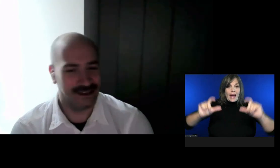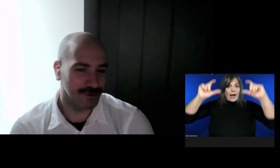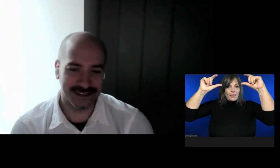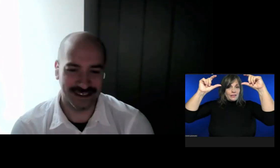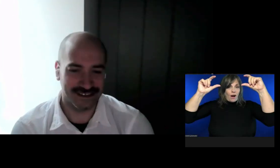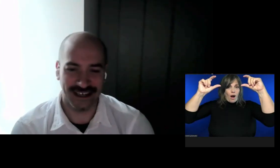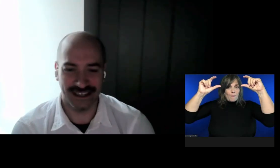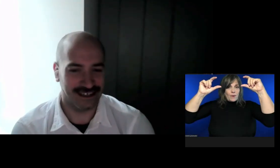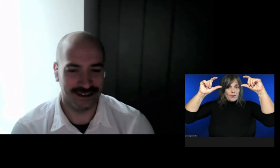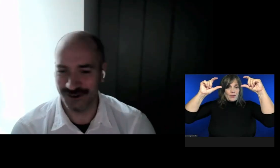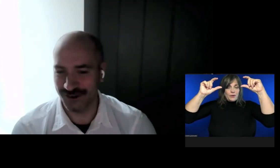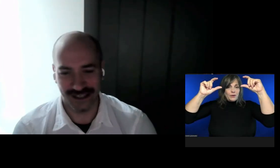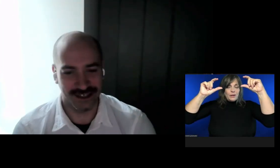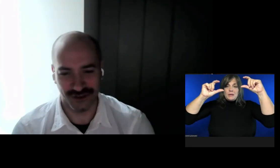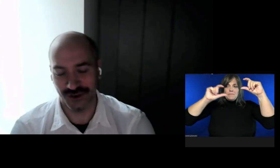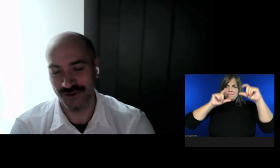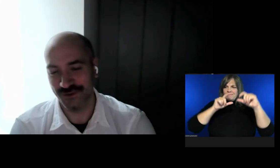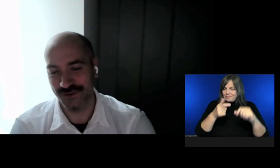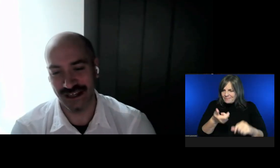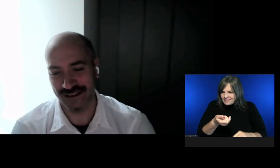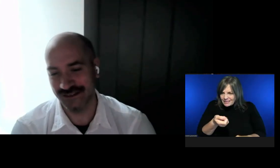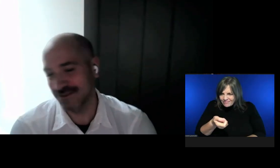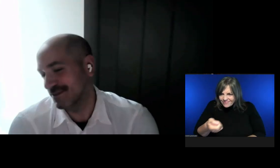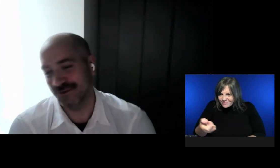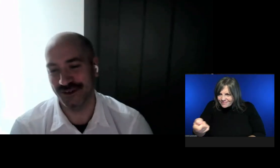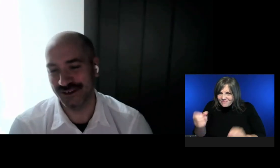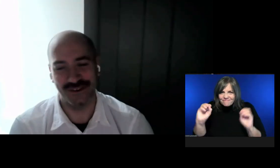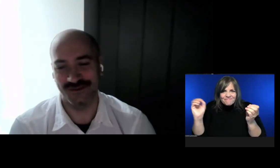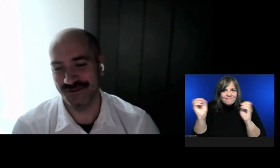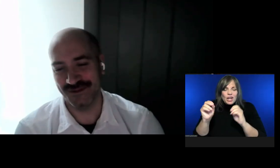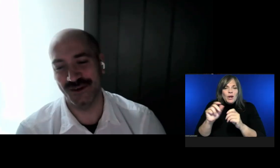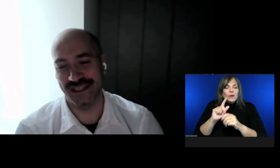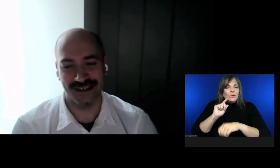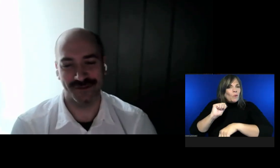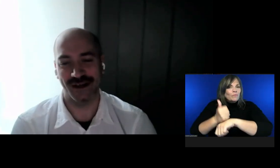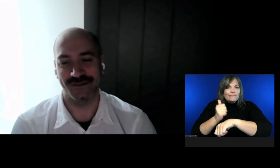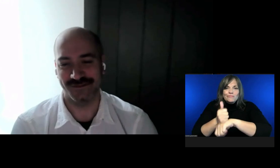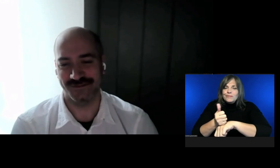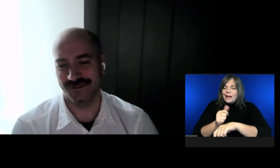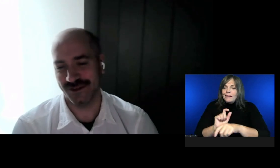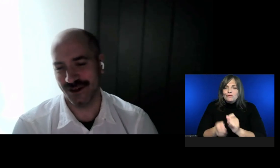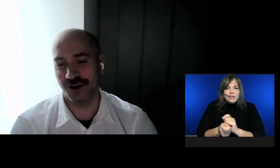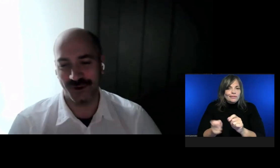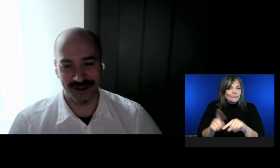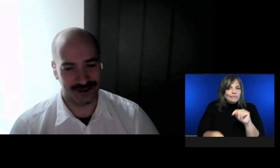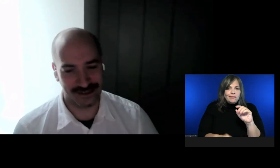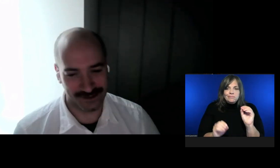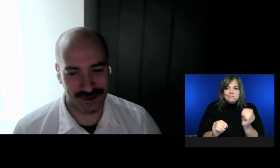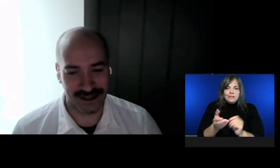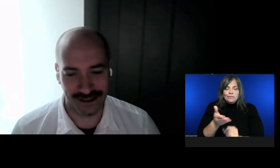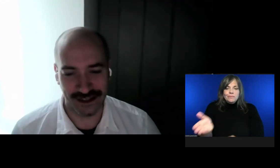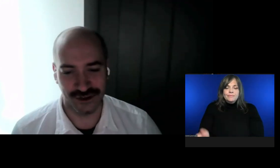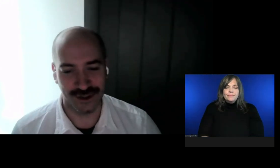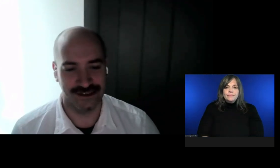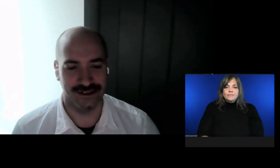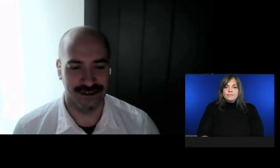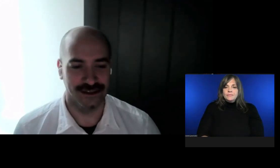And there wasn't a setting or any control for that. So I was just wondering if you knew anything about hardware devices, making that choice.